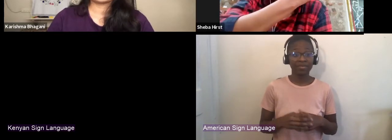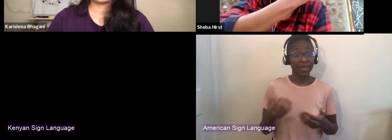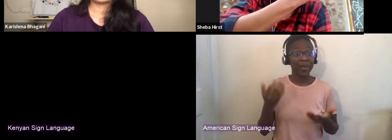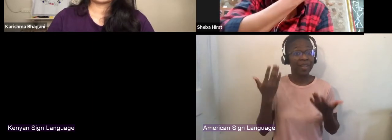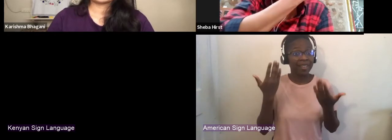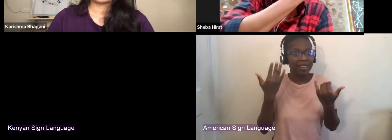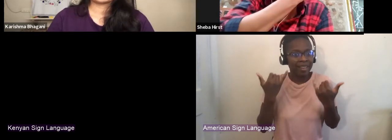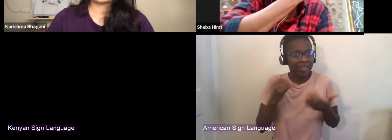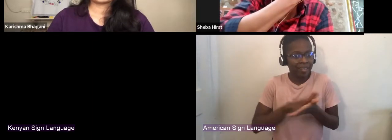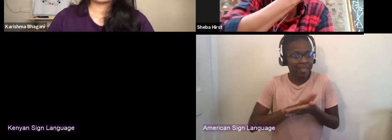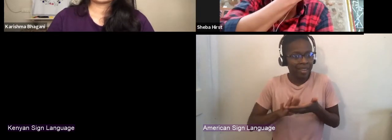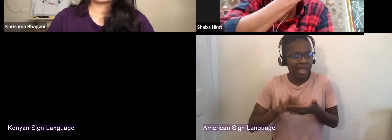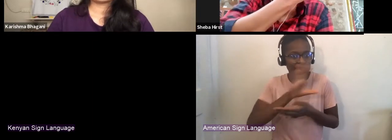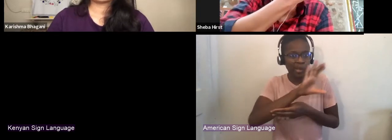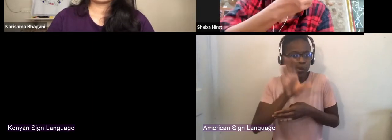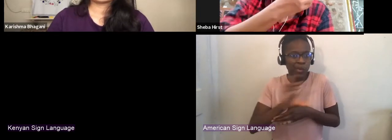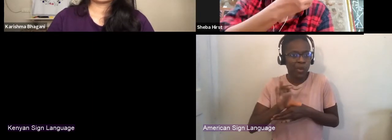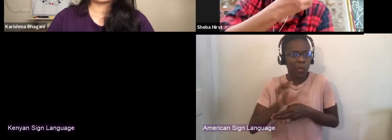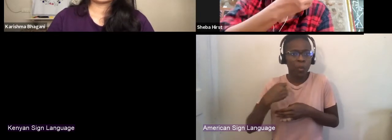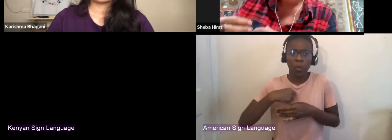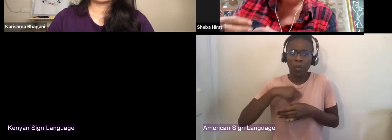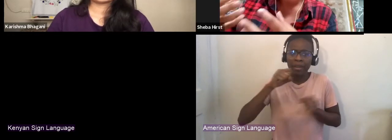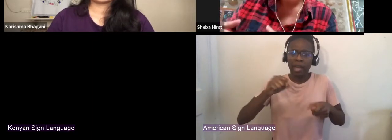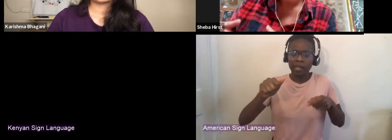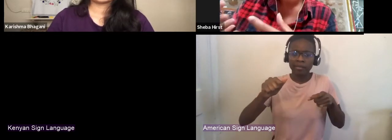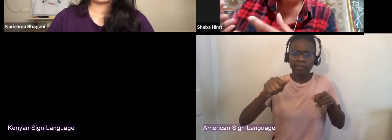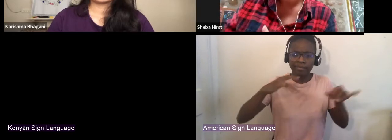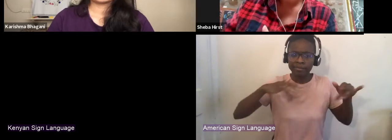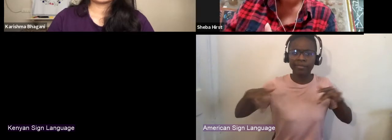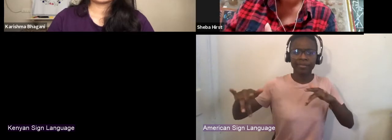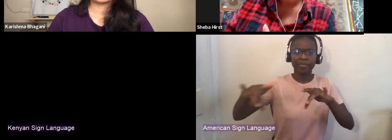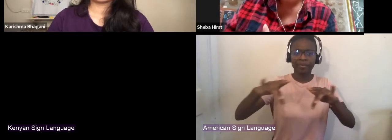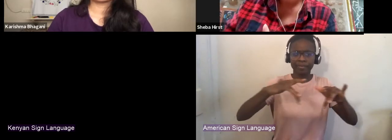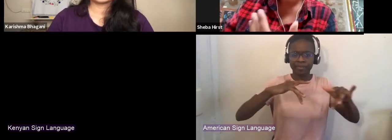of really people like a documented interrogation